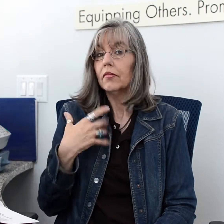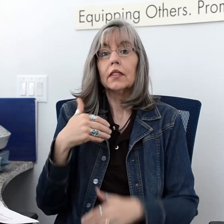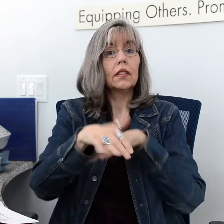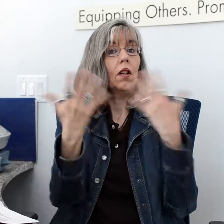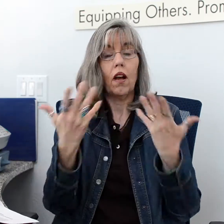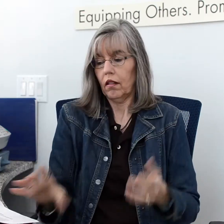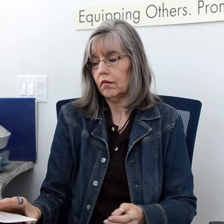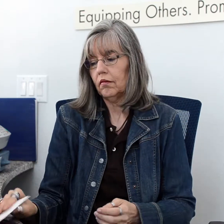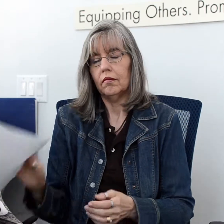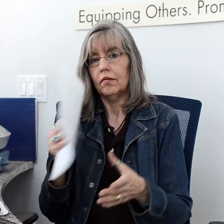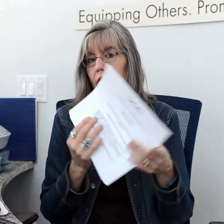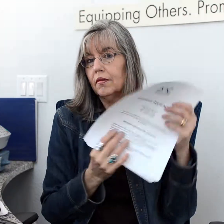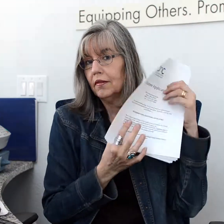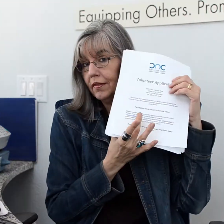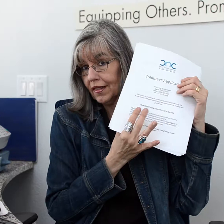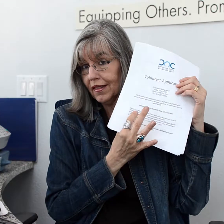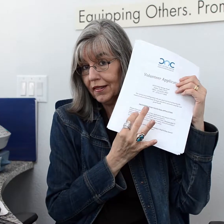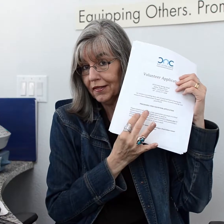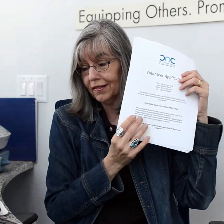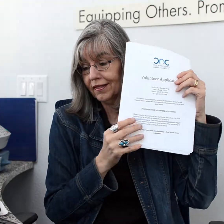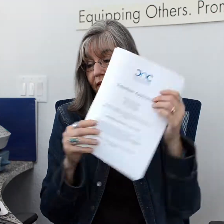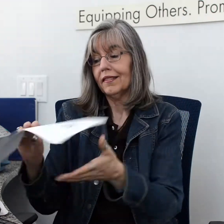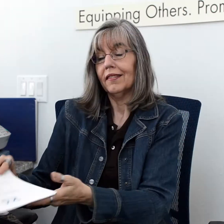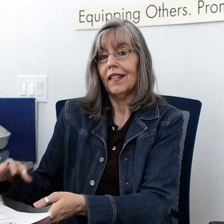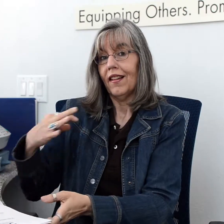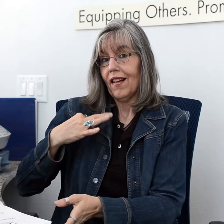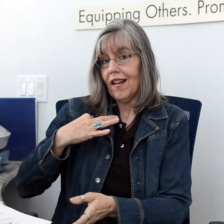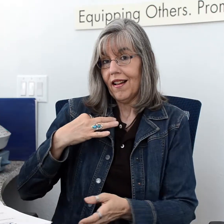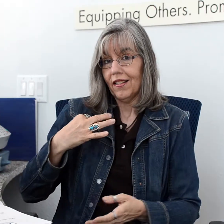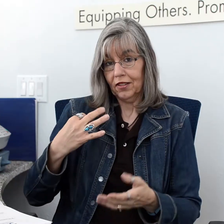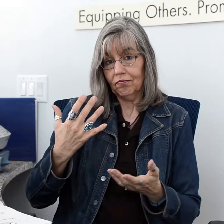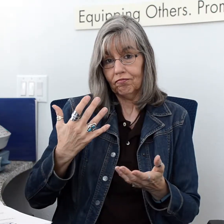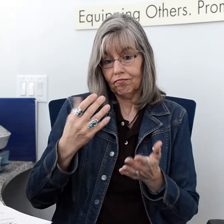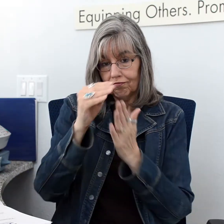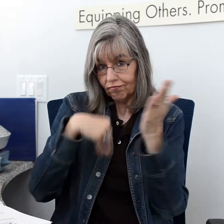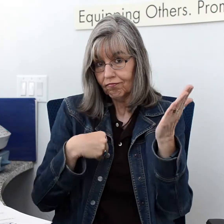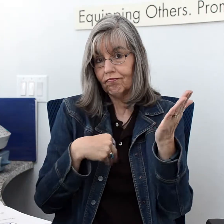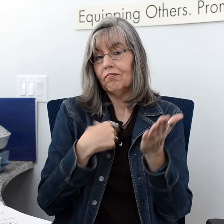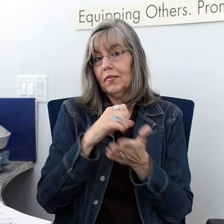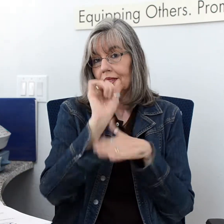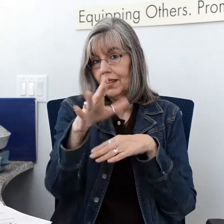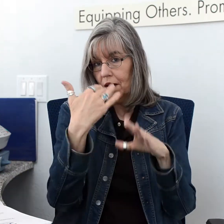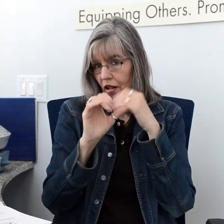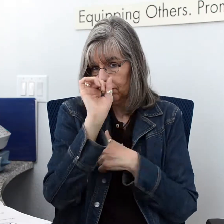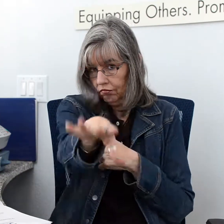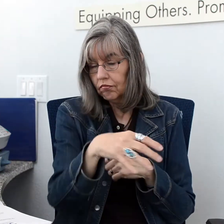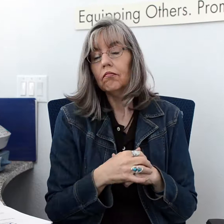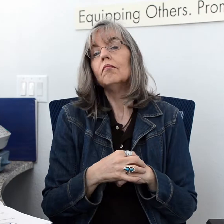We will send you a volunteer form.